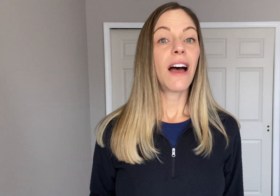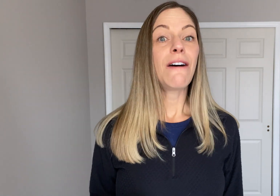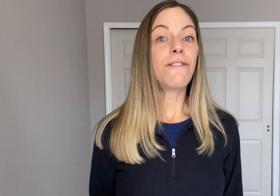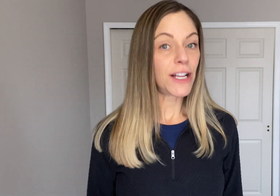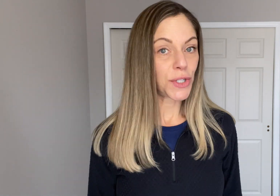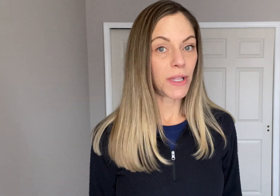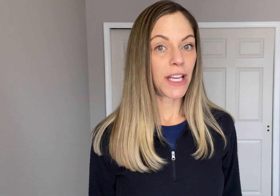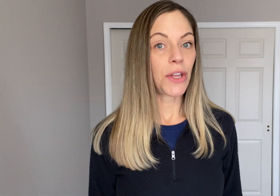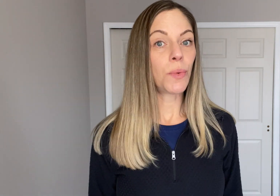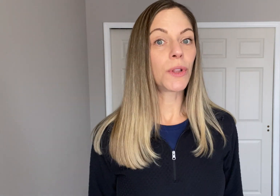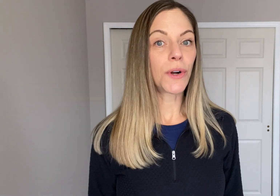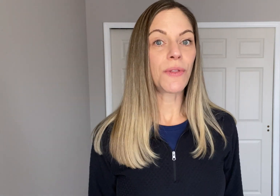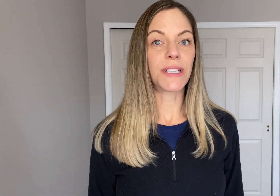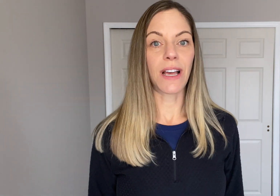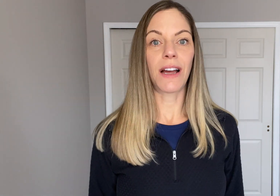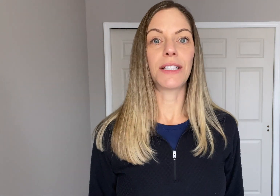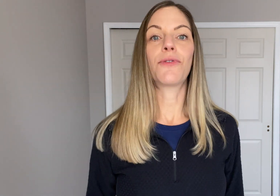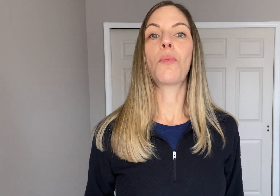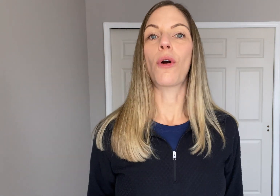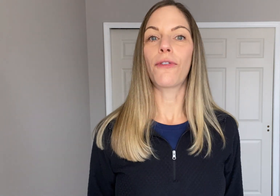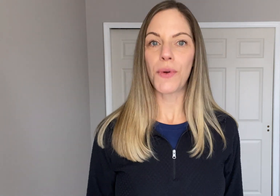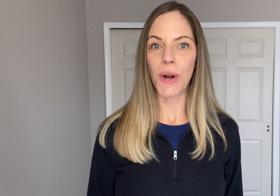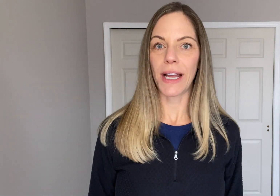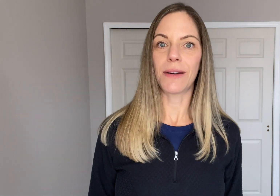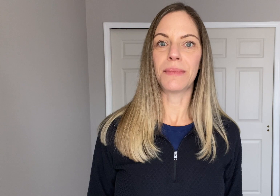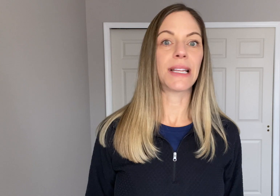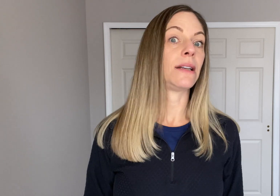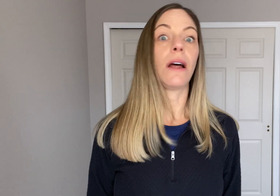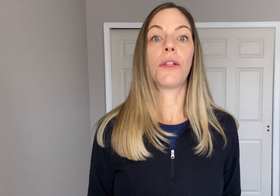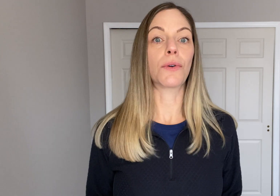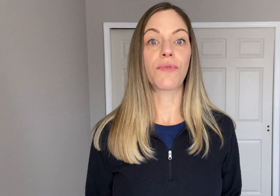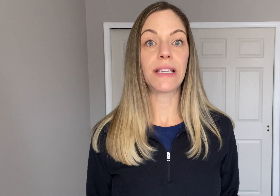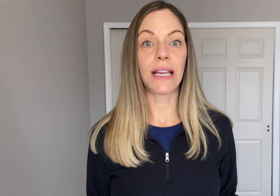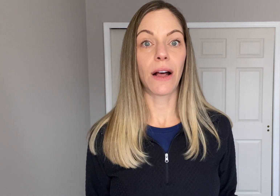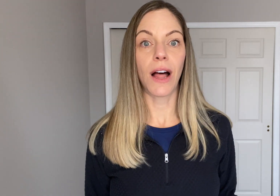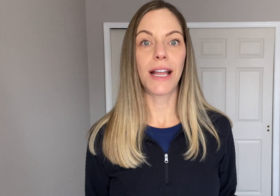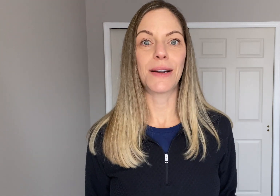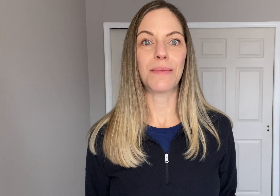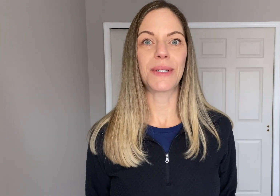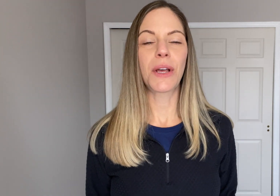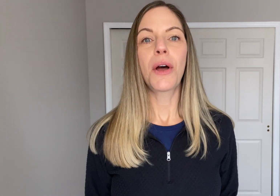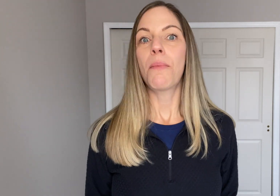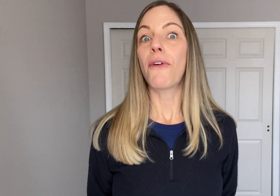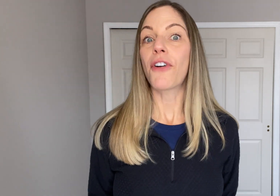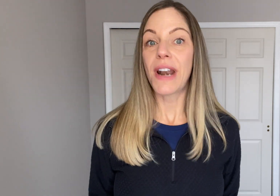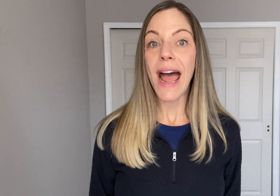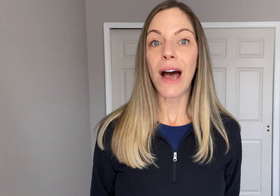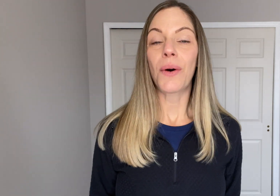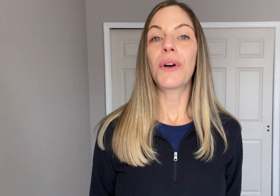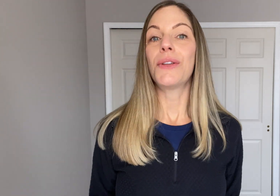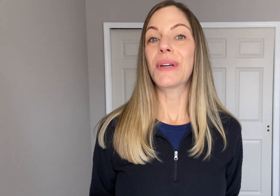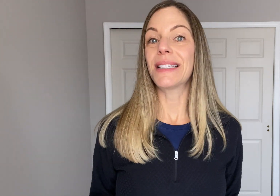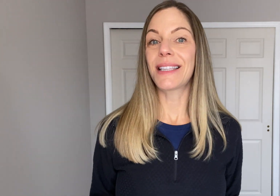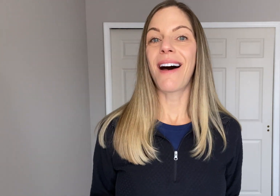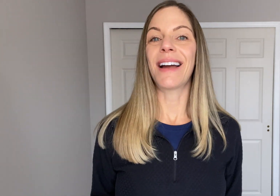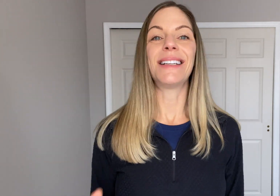Eventually you will learn the signs for more food items and other retail items, but for now you can sign: